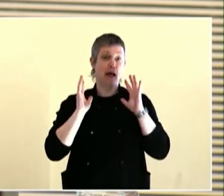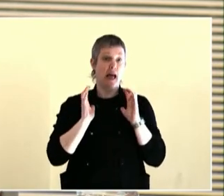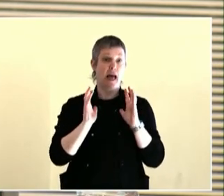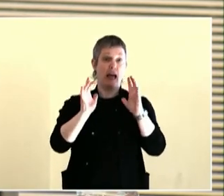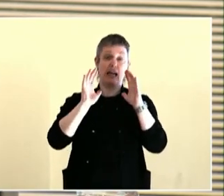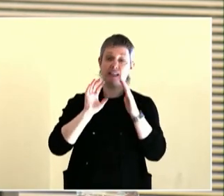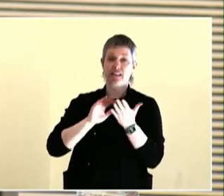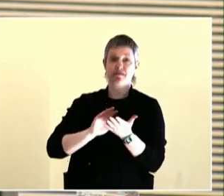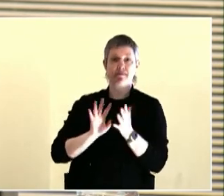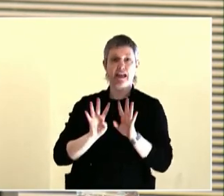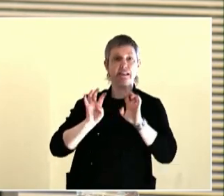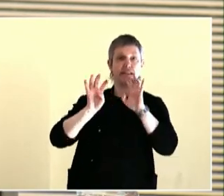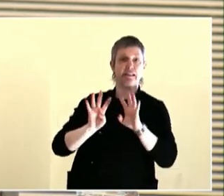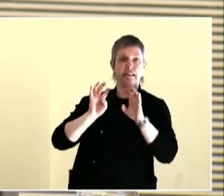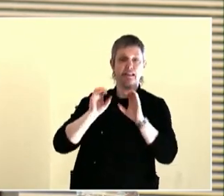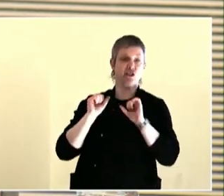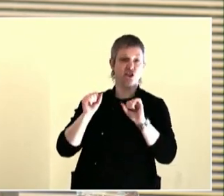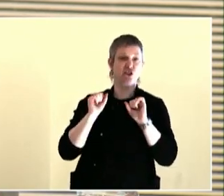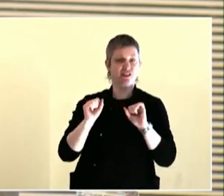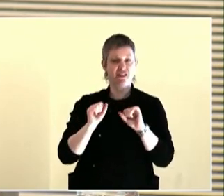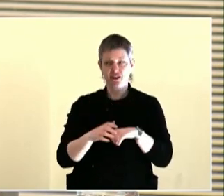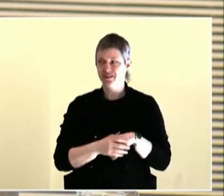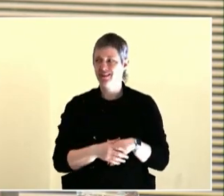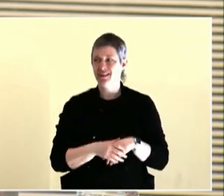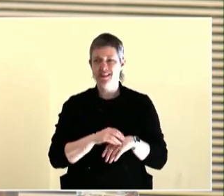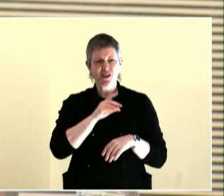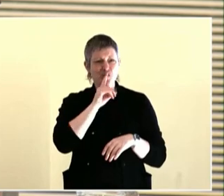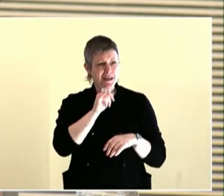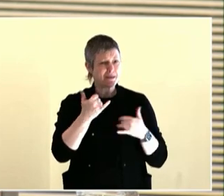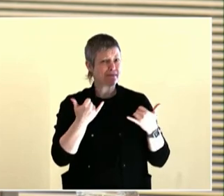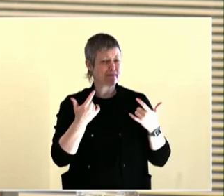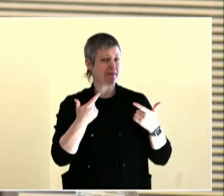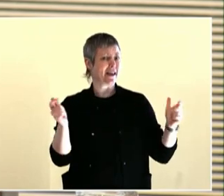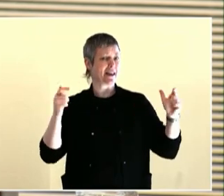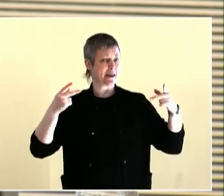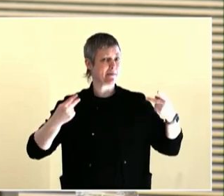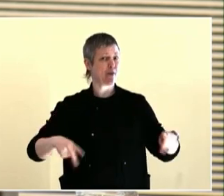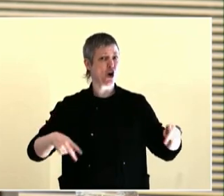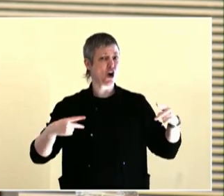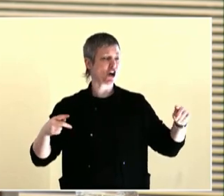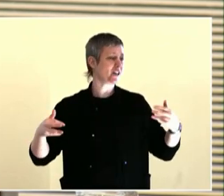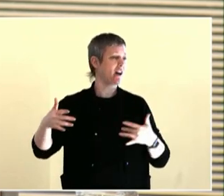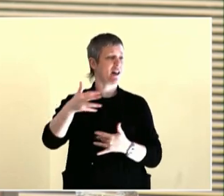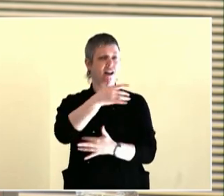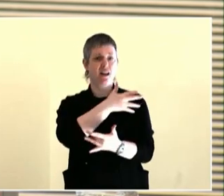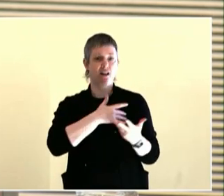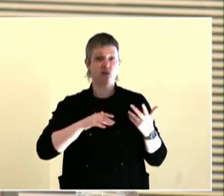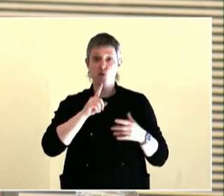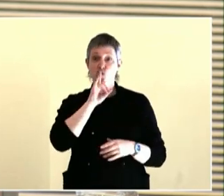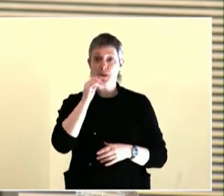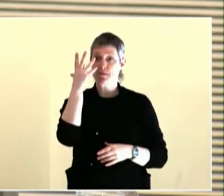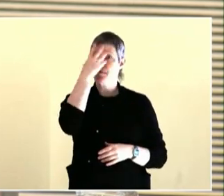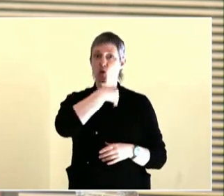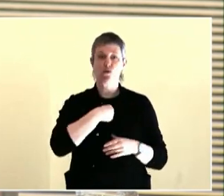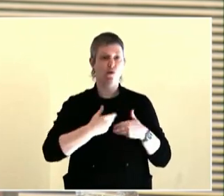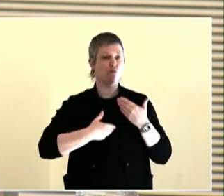We sat in their council chambers. Our participants basically